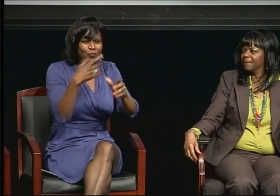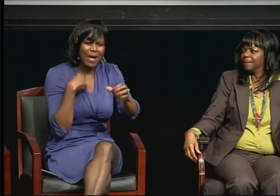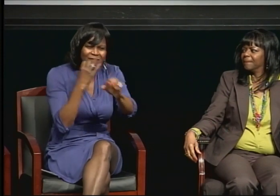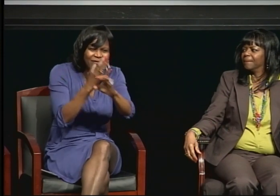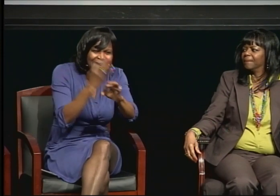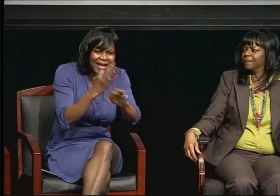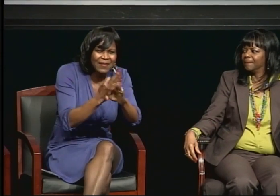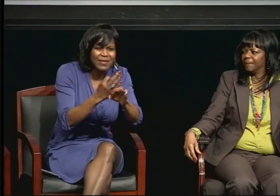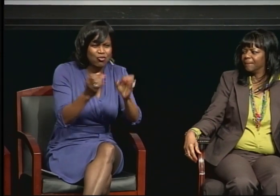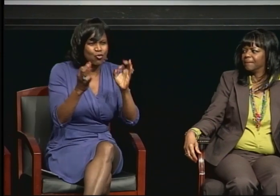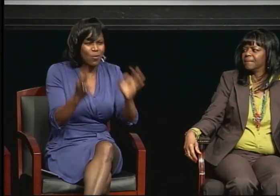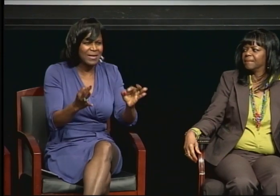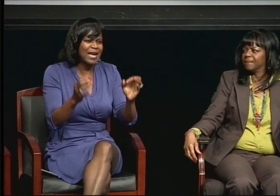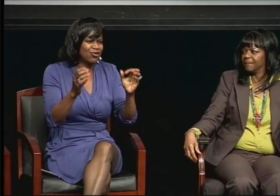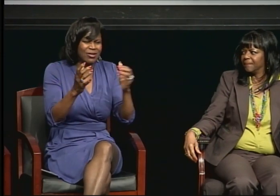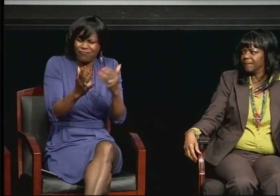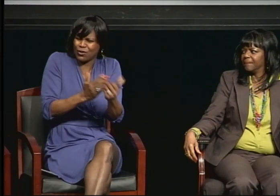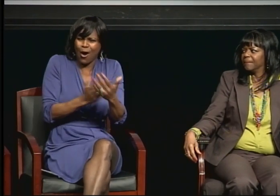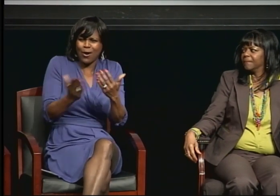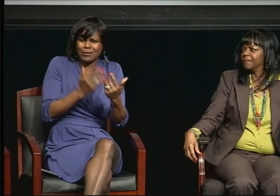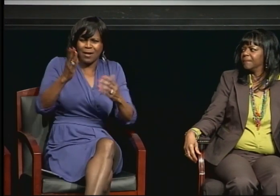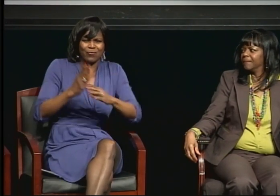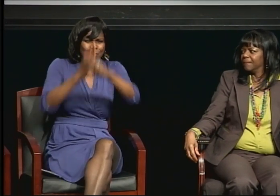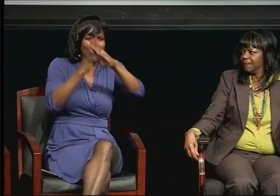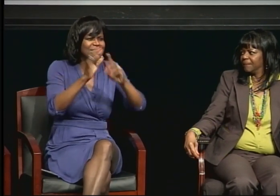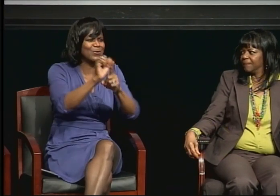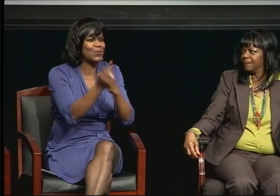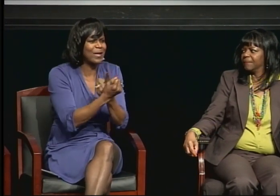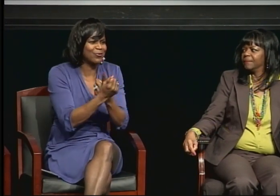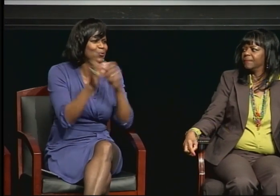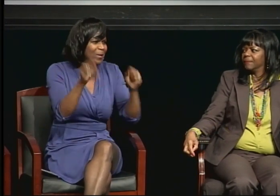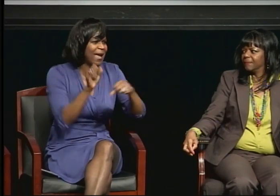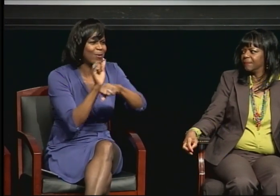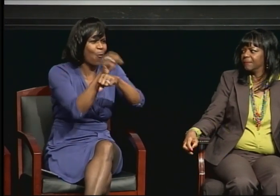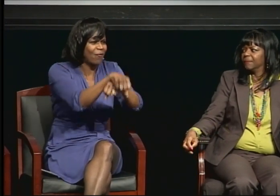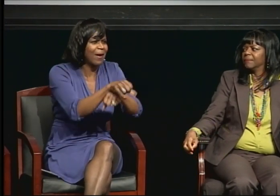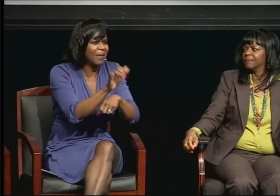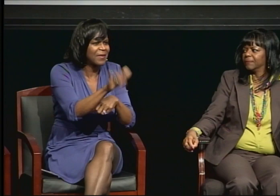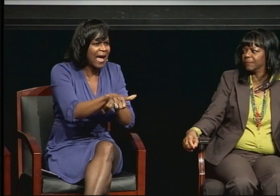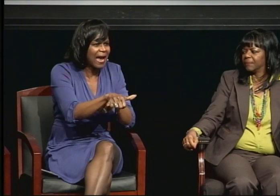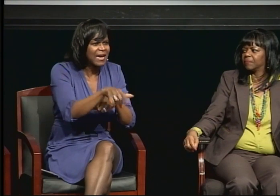And it shows if you have faith and determination, there are no barriers that you can't overcome. And you must dream beyond your situation. You think your situation is so bad.